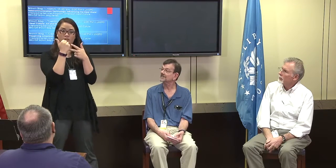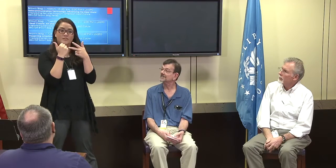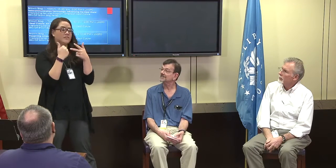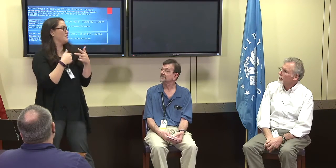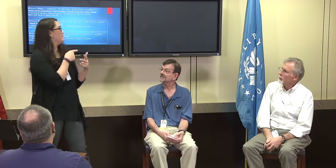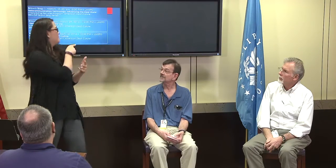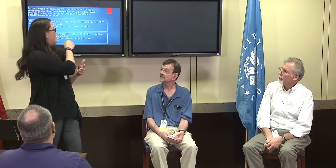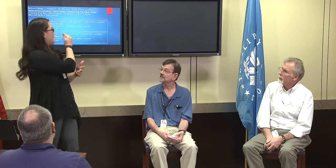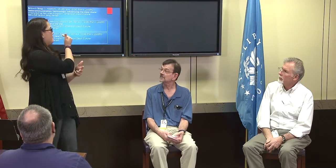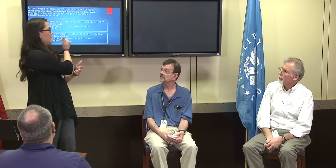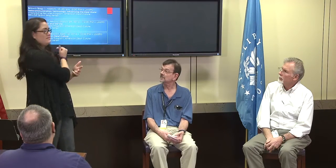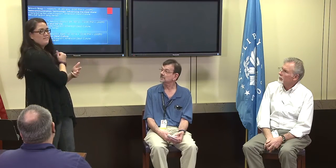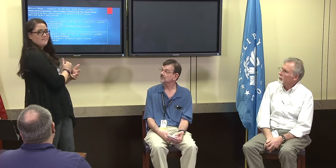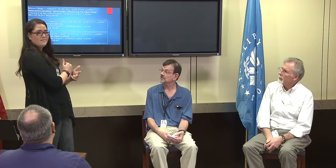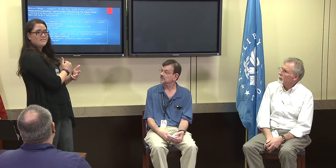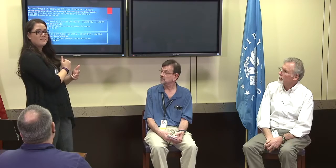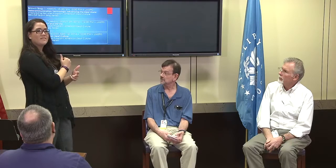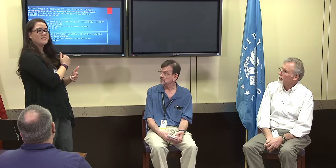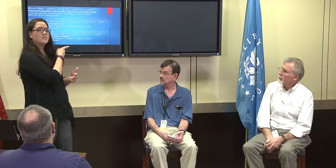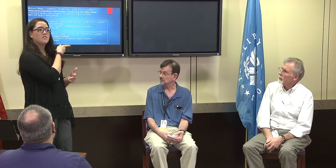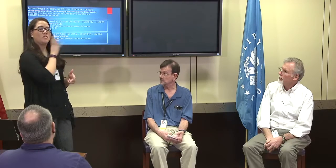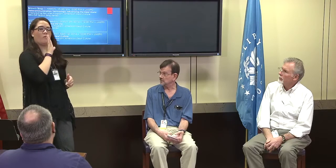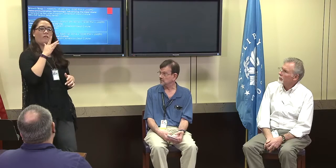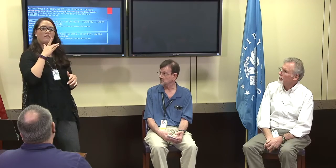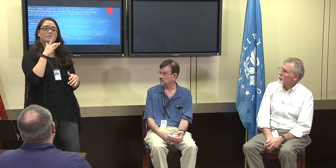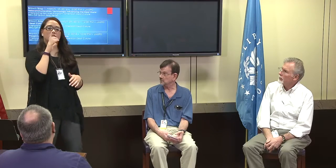and then the other two are up here on the board.